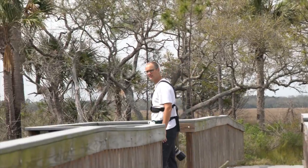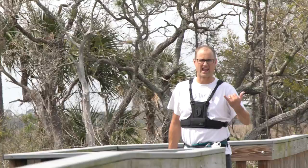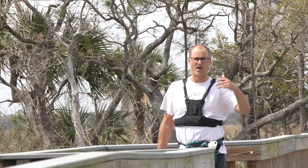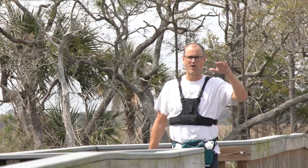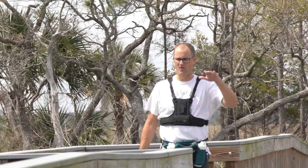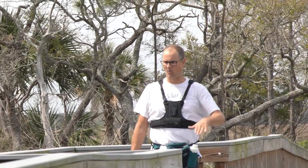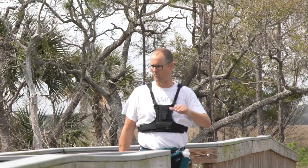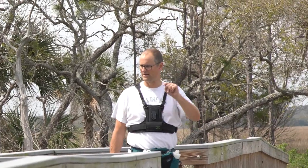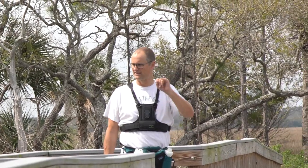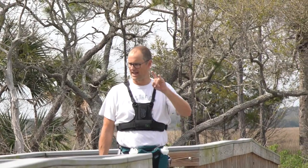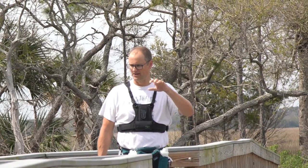Water is low tide now.